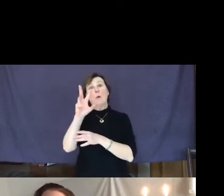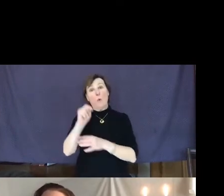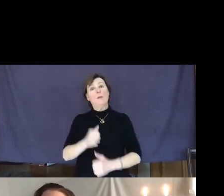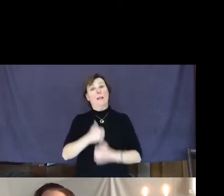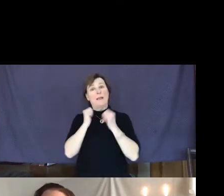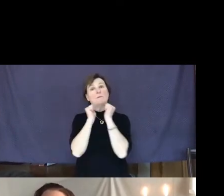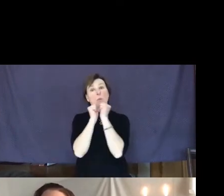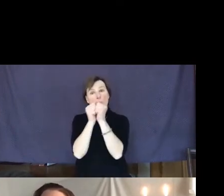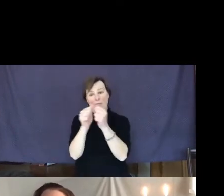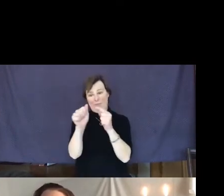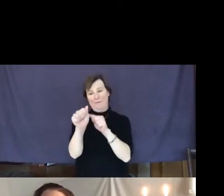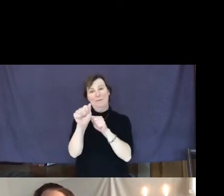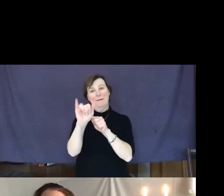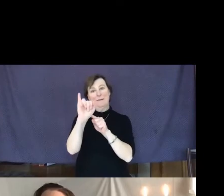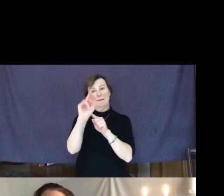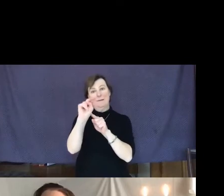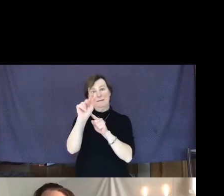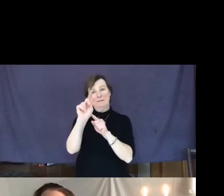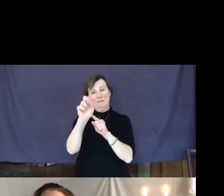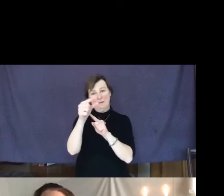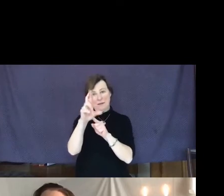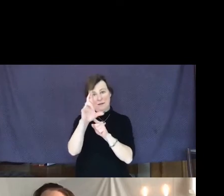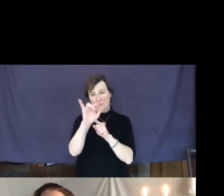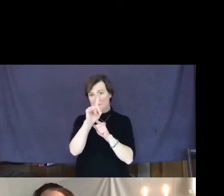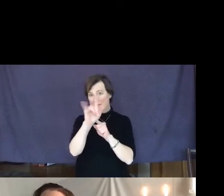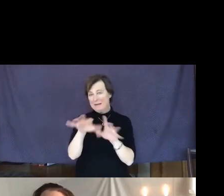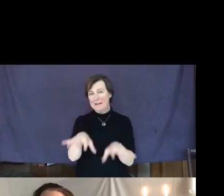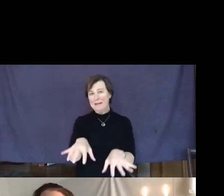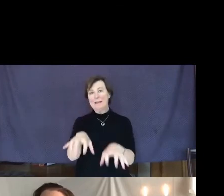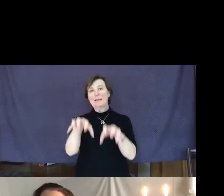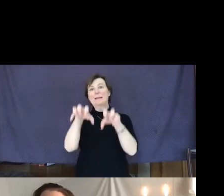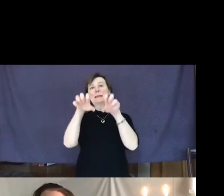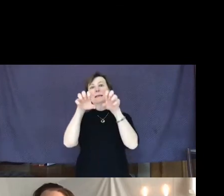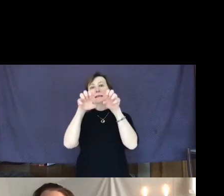taking the time to be aware of other people,